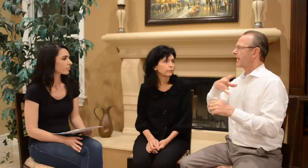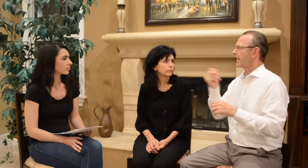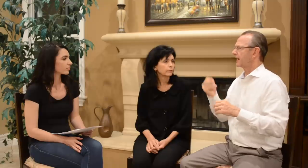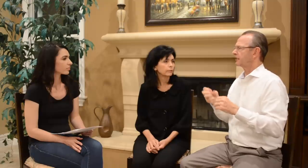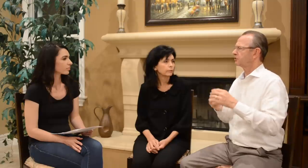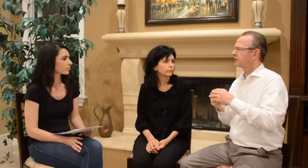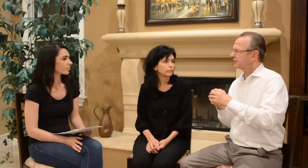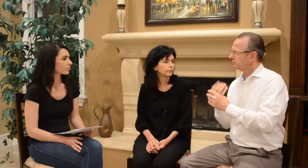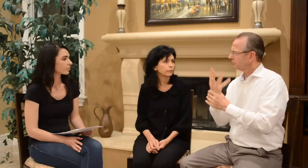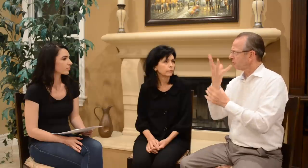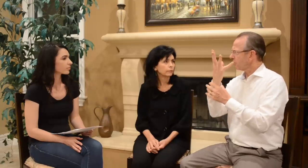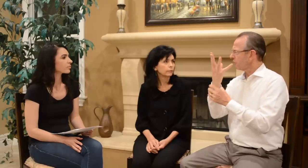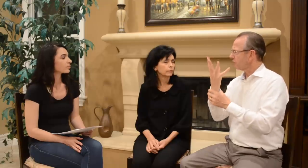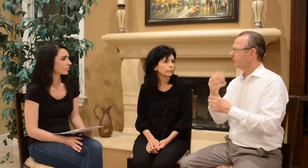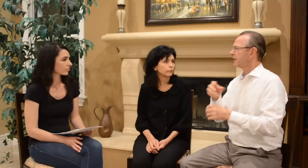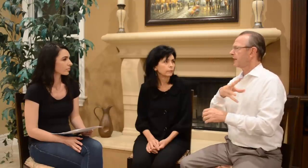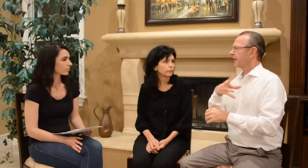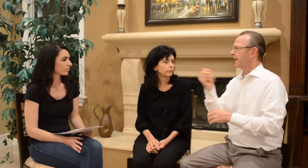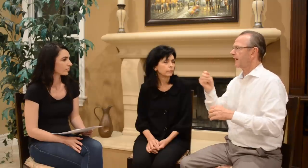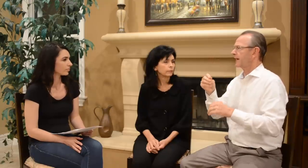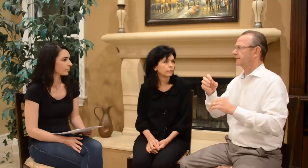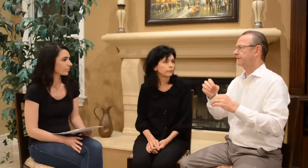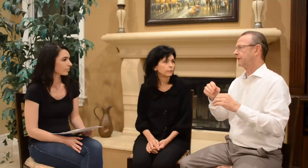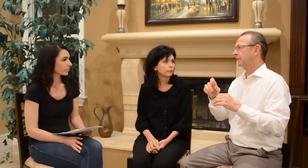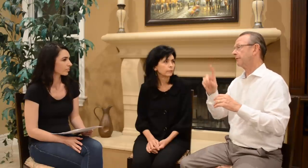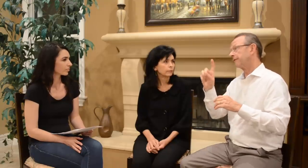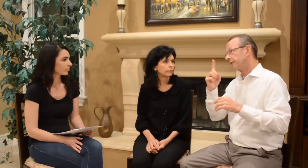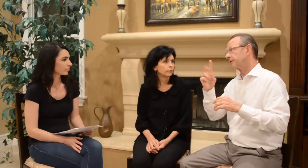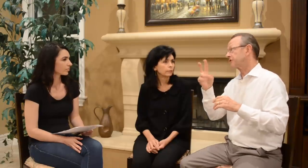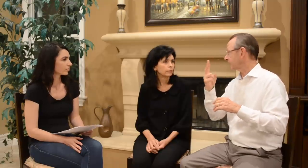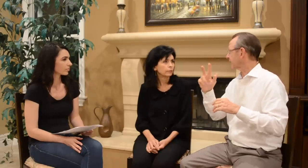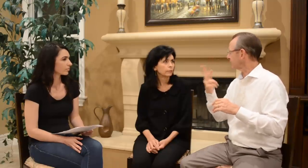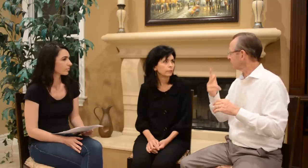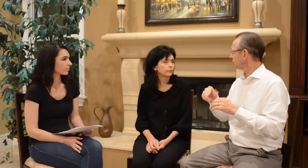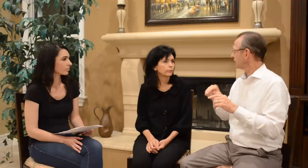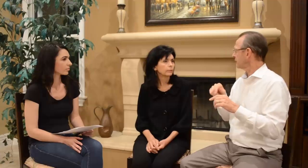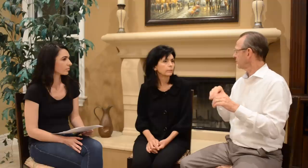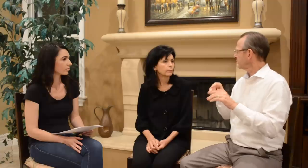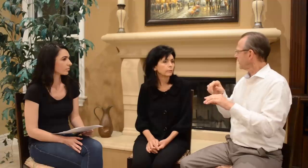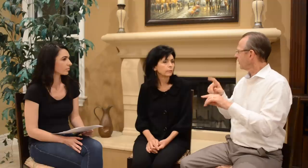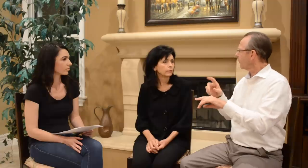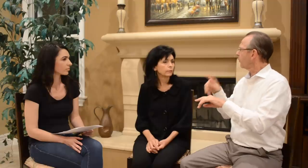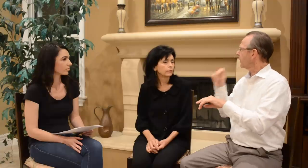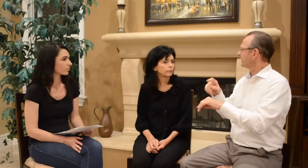And as you continued to grow and first, second, third...